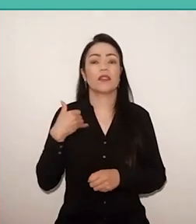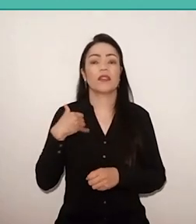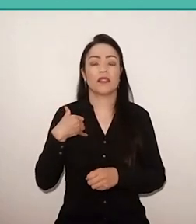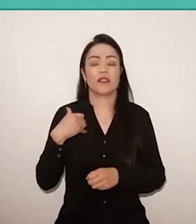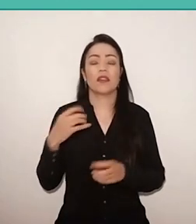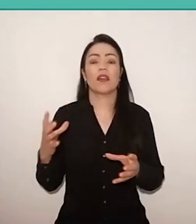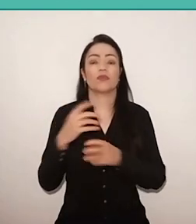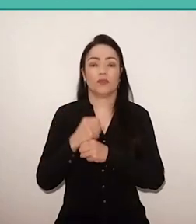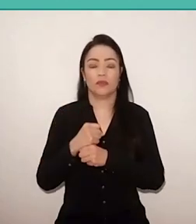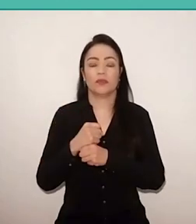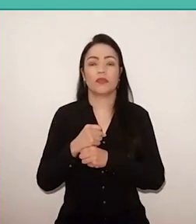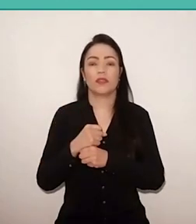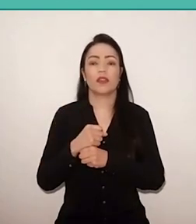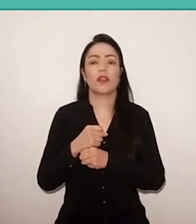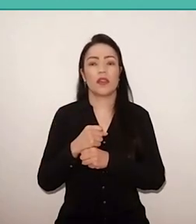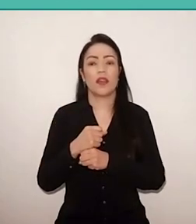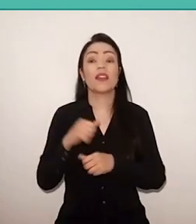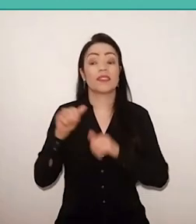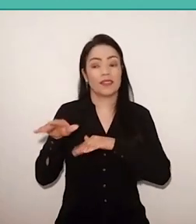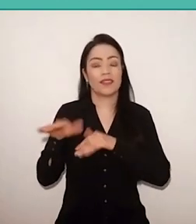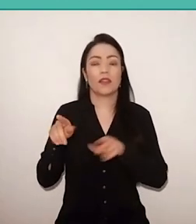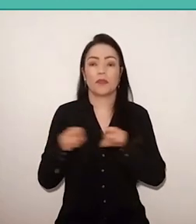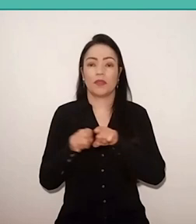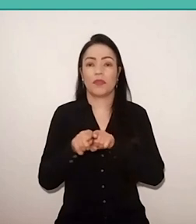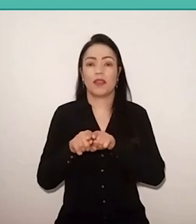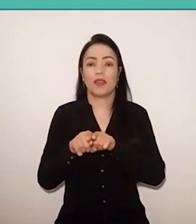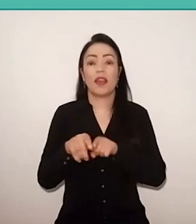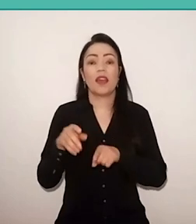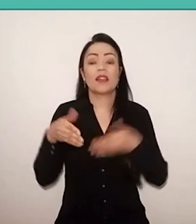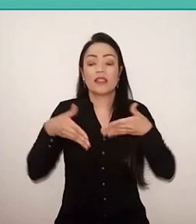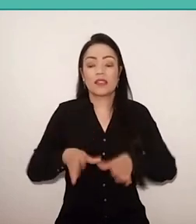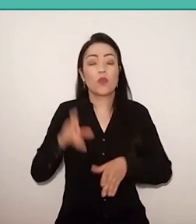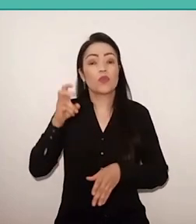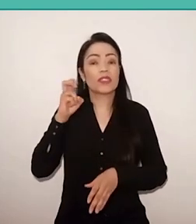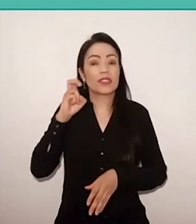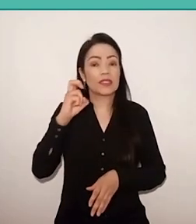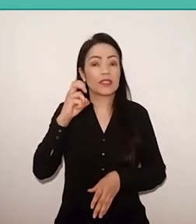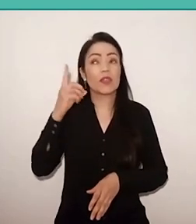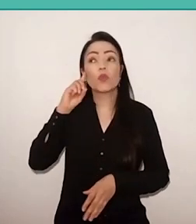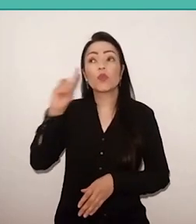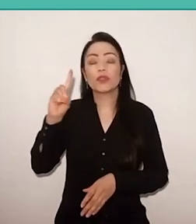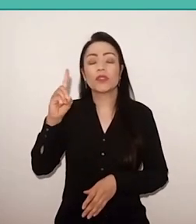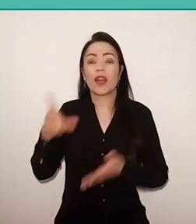was born five days before Paulo. I mention Dom Paulo because he had a very large importance,